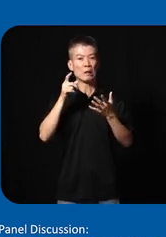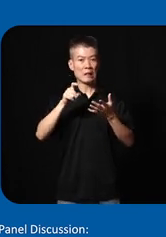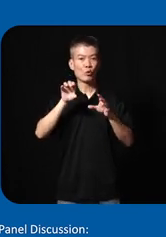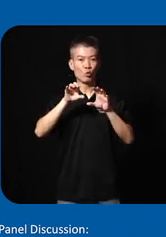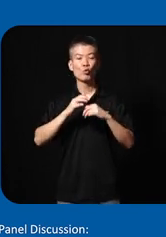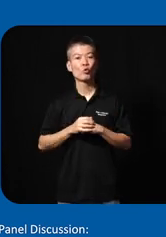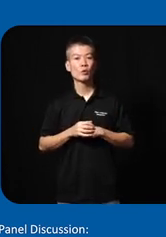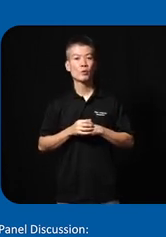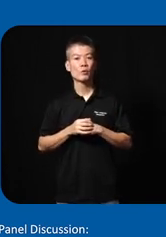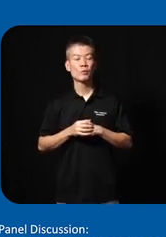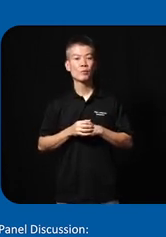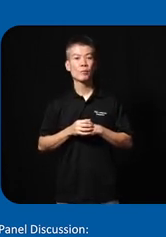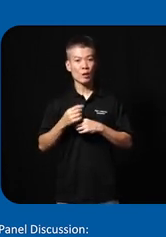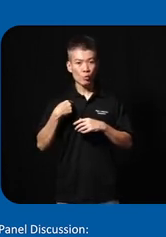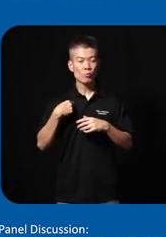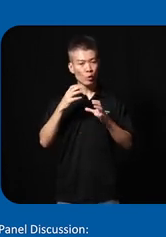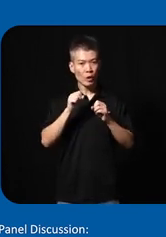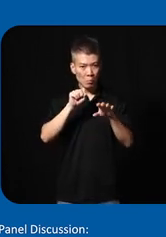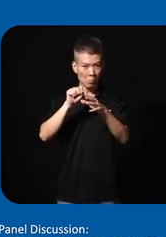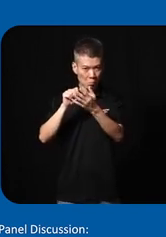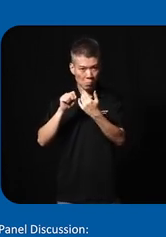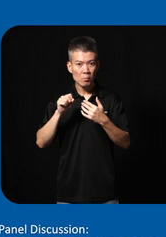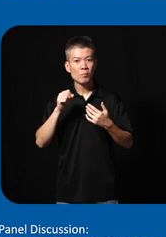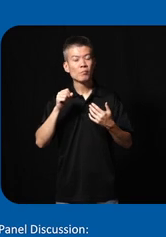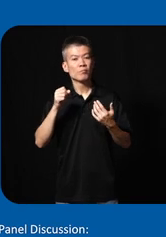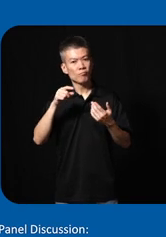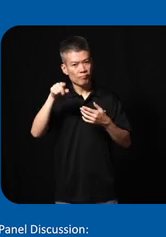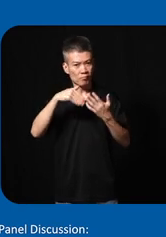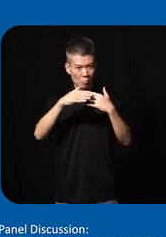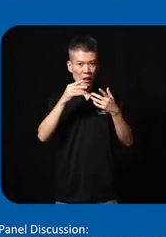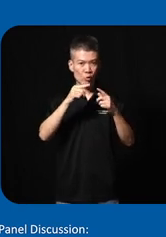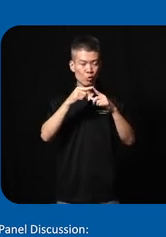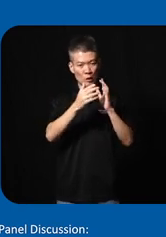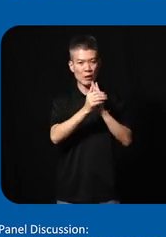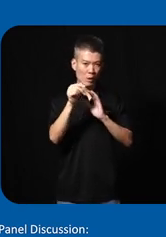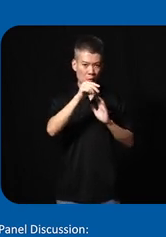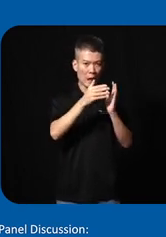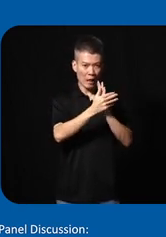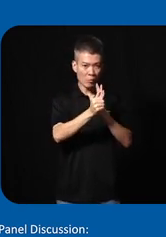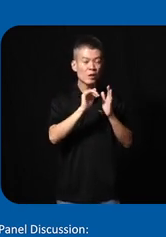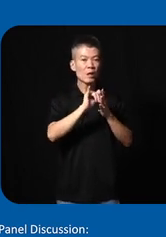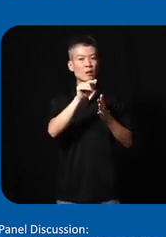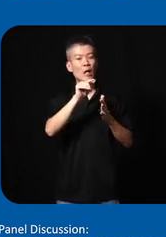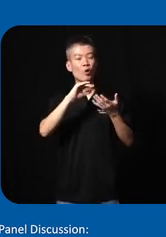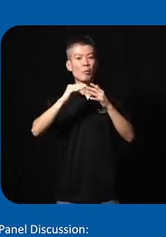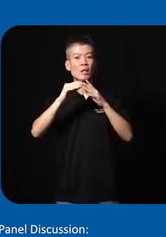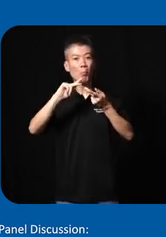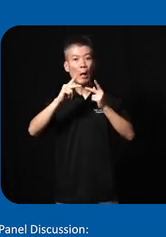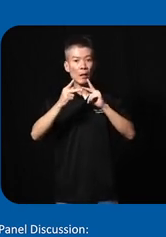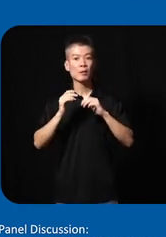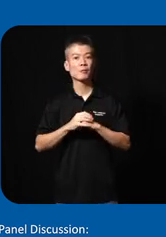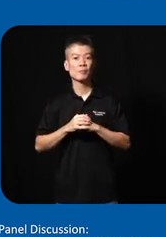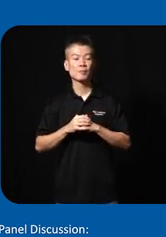do so we got them to go back to the experts and that's their Community Partners so after